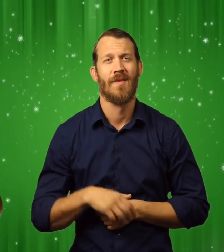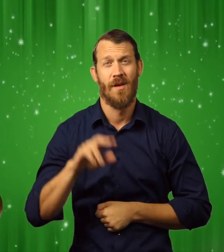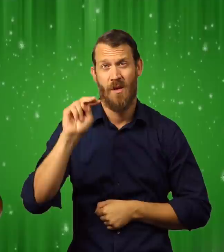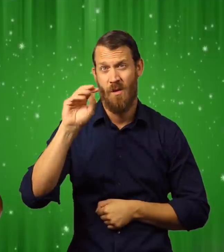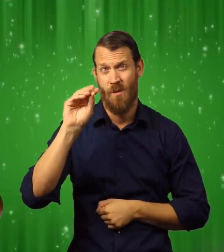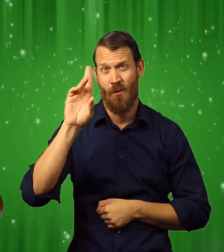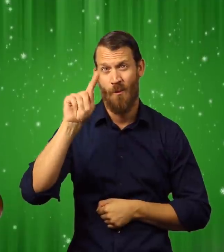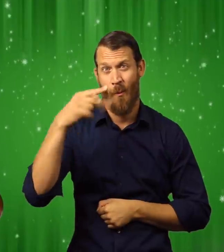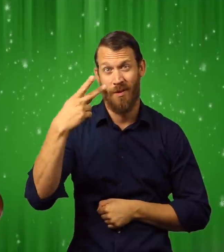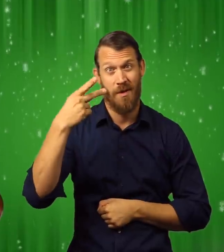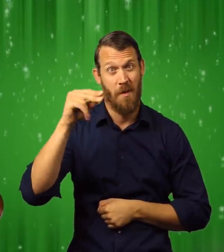The North Pole.